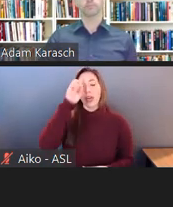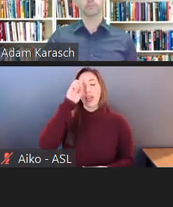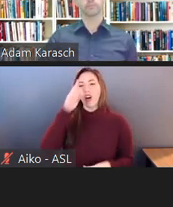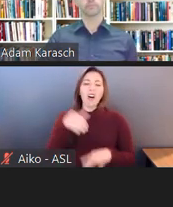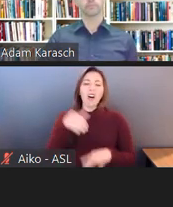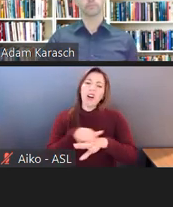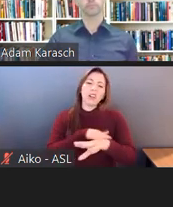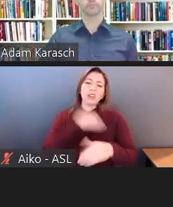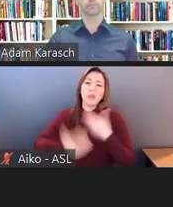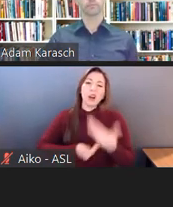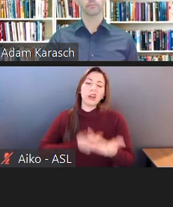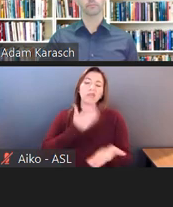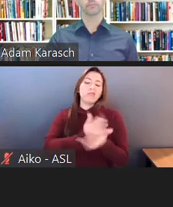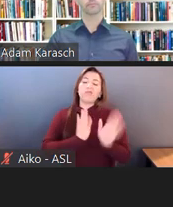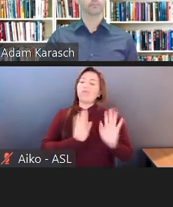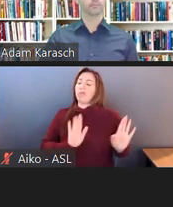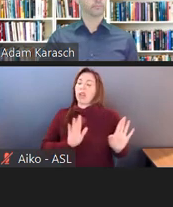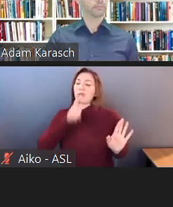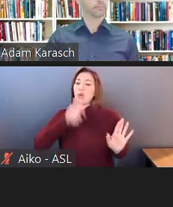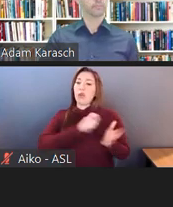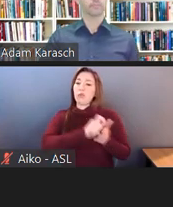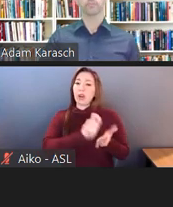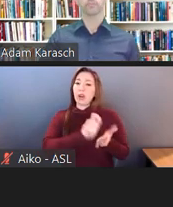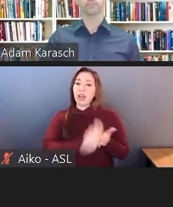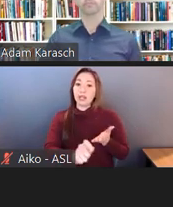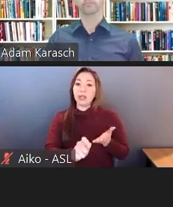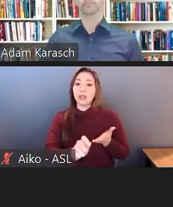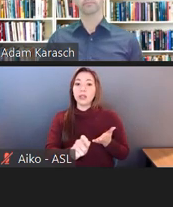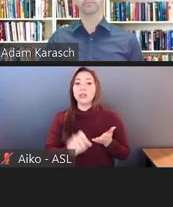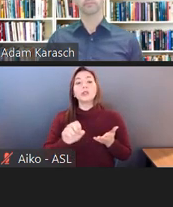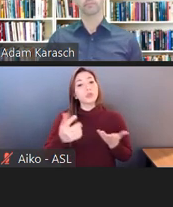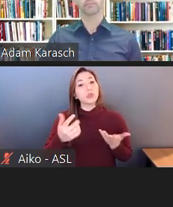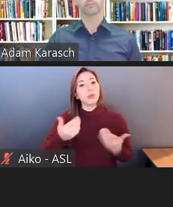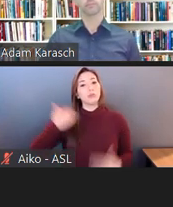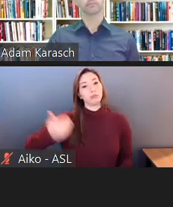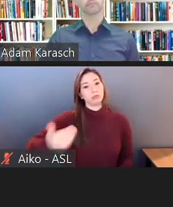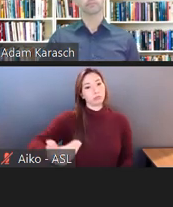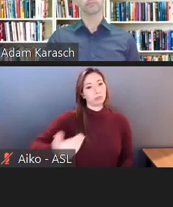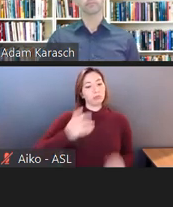Eventually, the applicants were rejected for employment. They did not get the job.